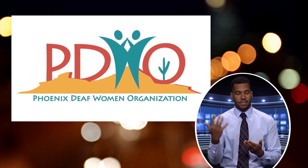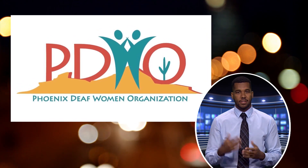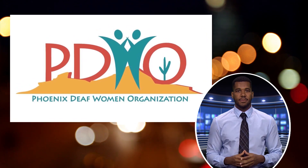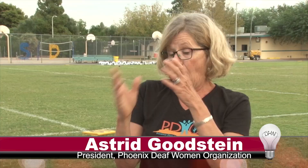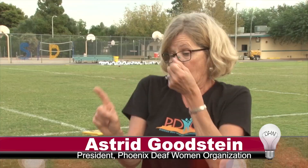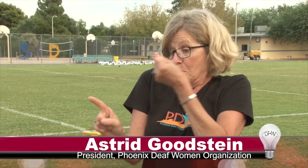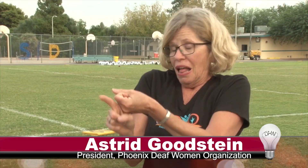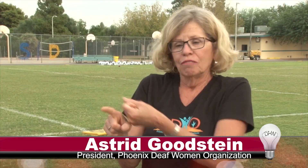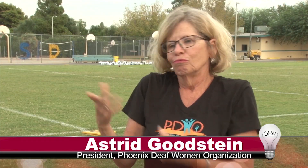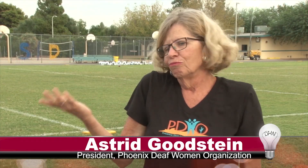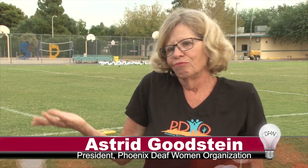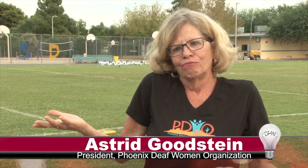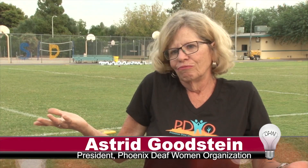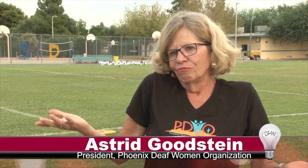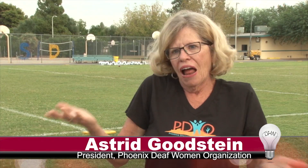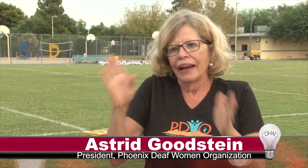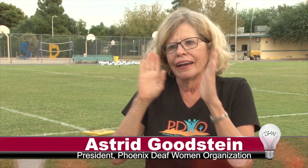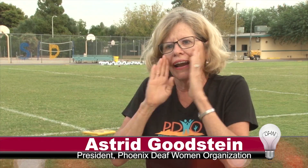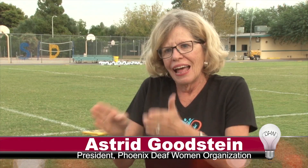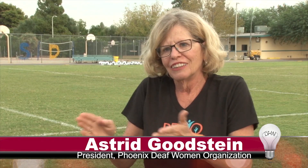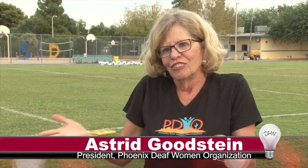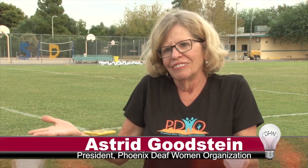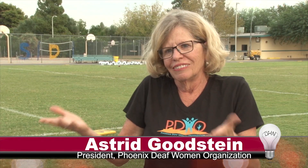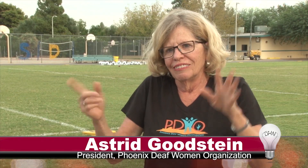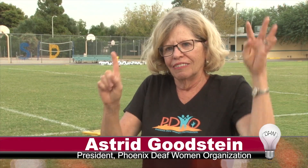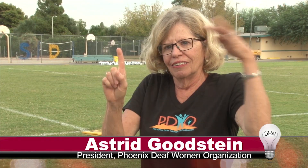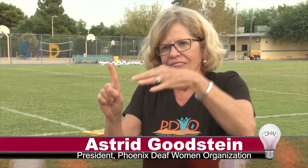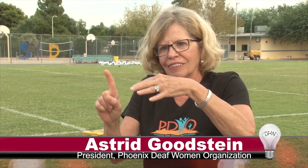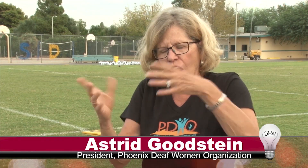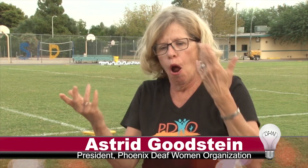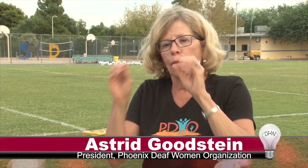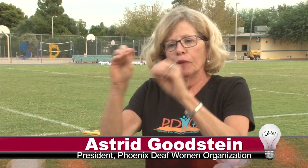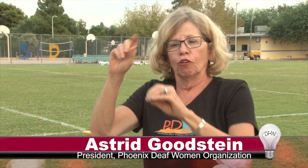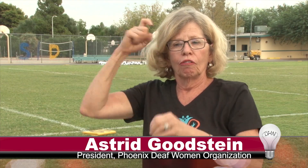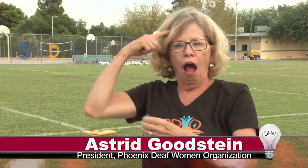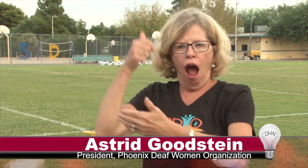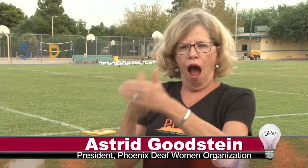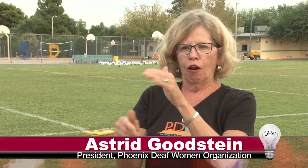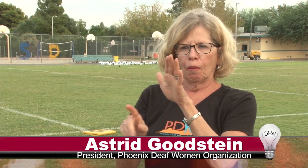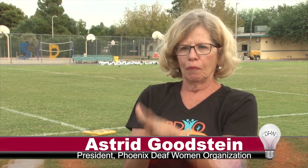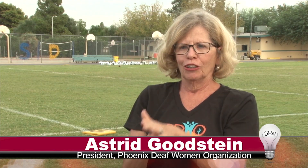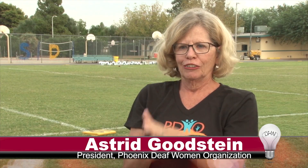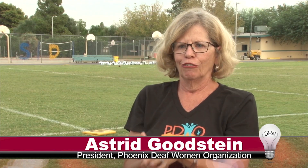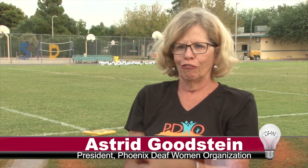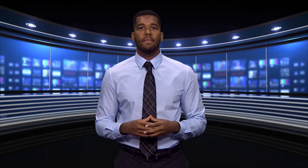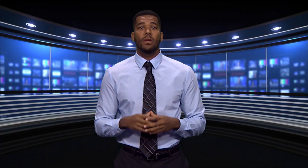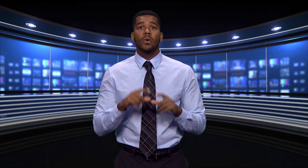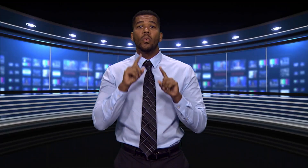Astrid: “I'm not sure if I'd say it impacted it but it got people's attention. It forced the government to be put under pressure.”